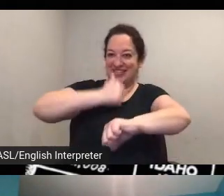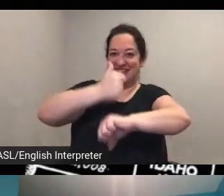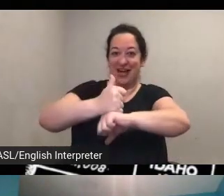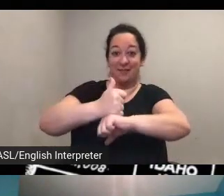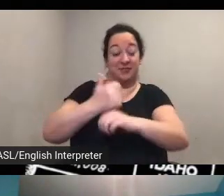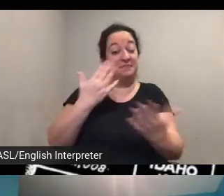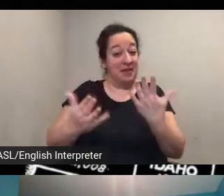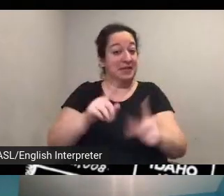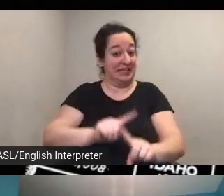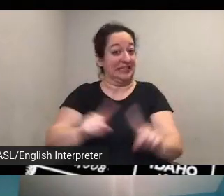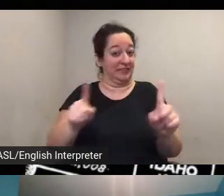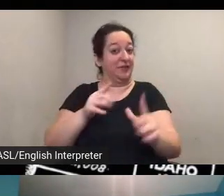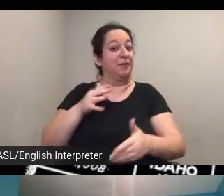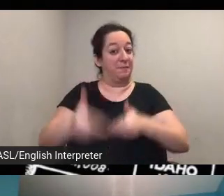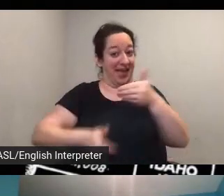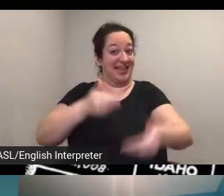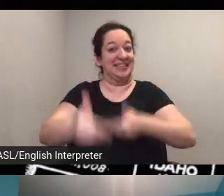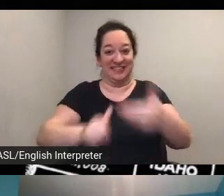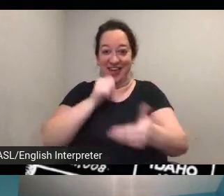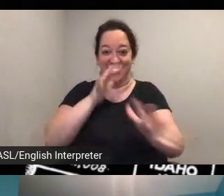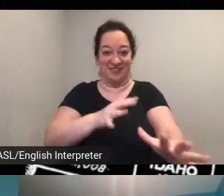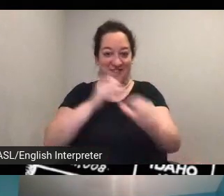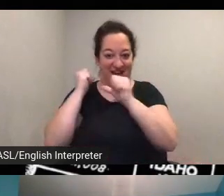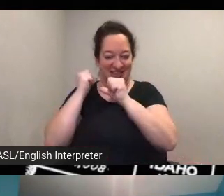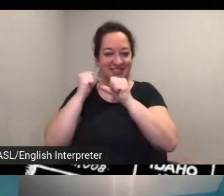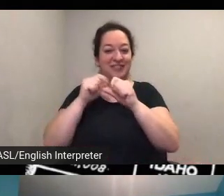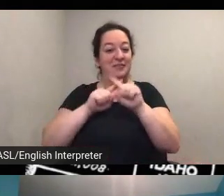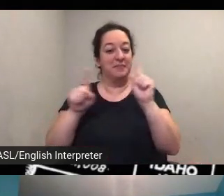than they were today with instantiating of social media but the